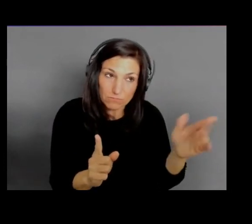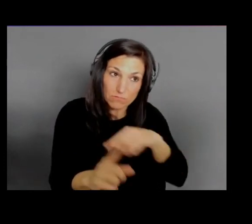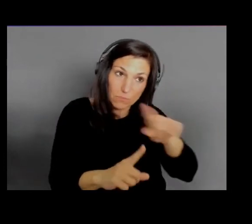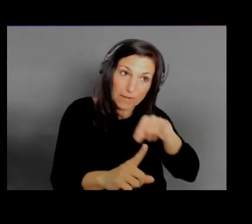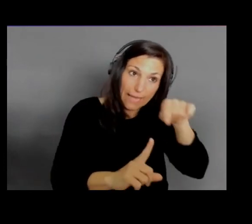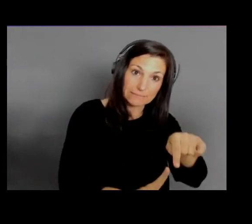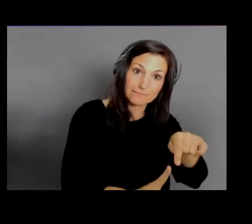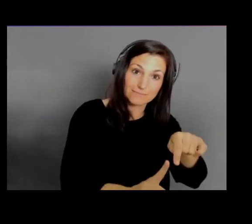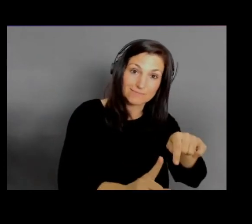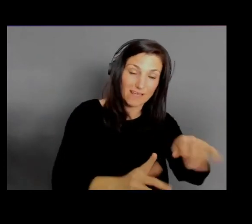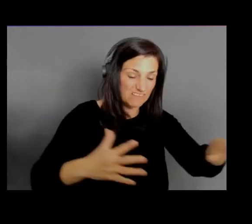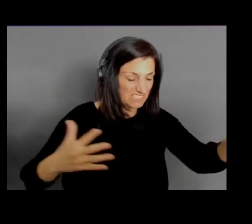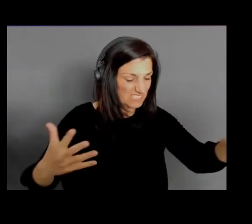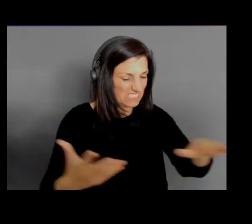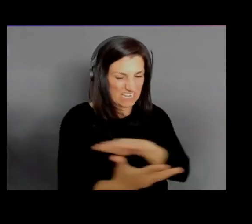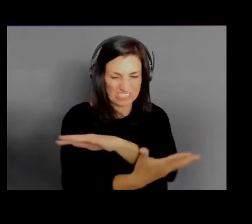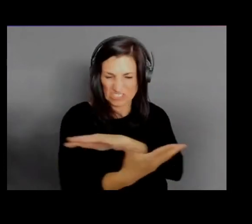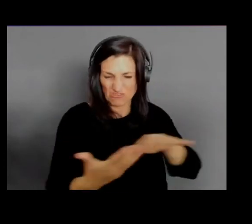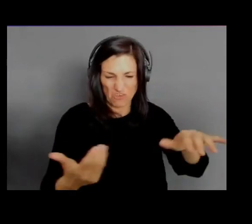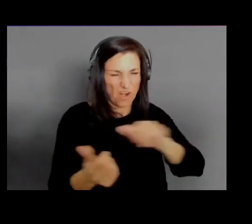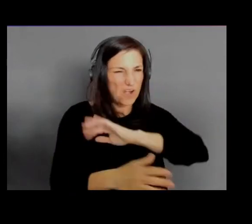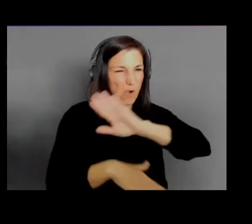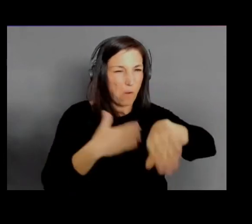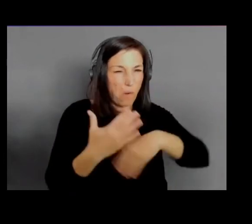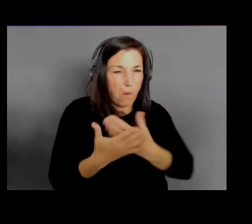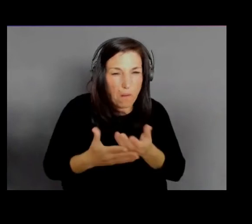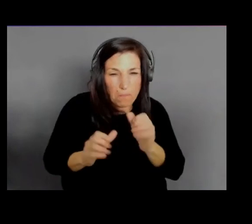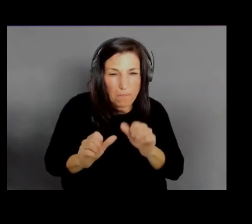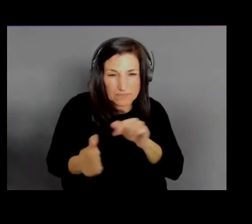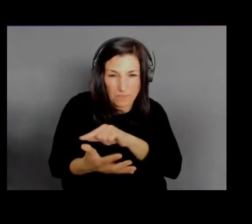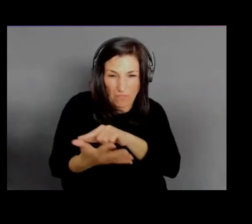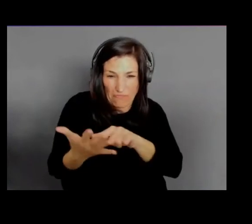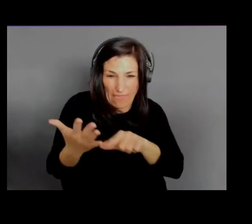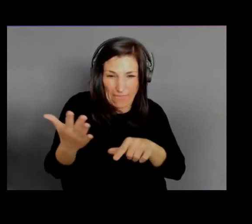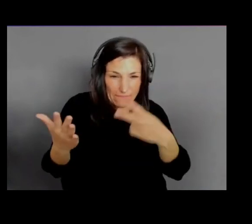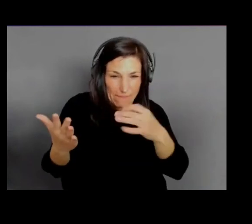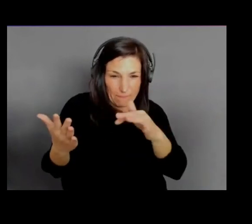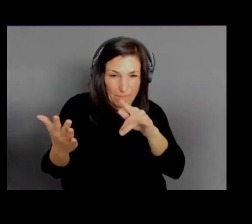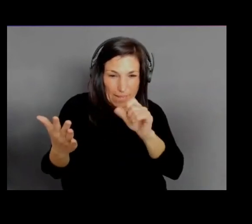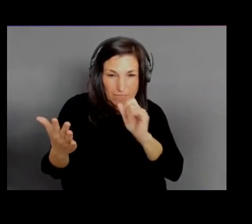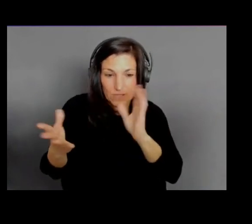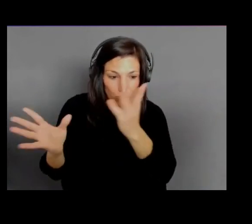existence of the packets that were being transferred, whether that's files or communications, et cetera.